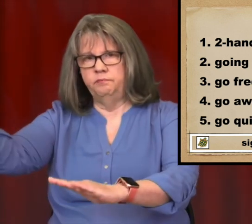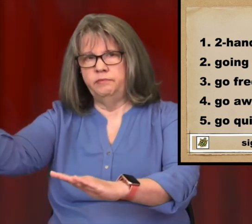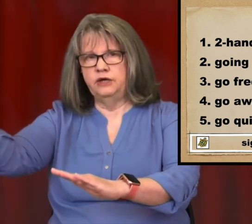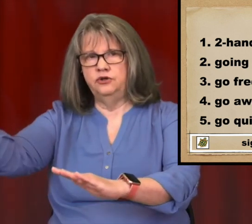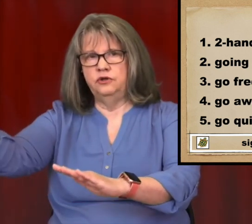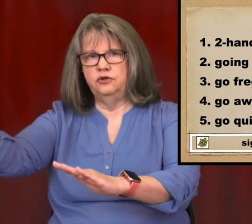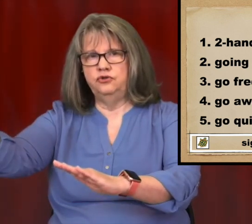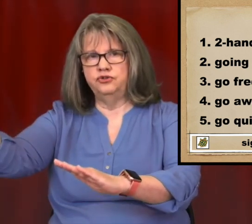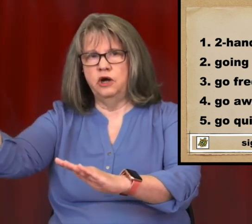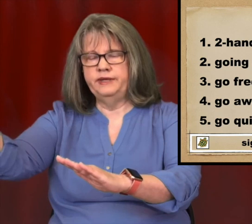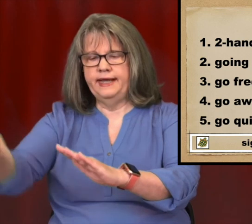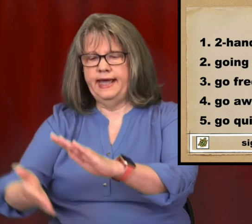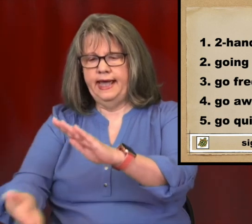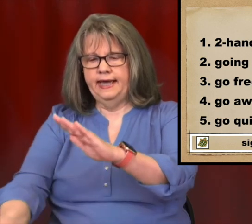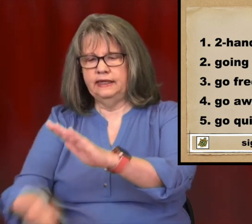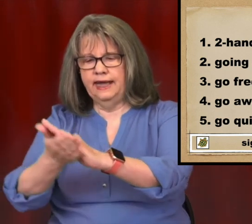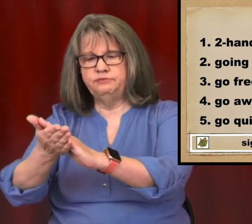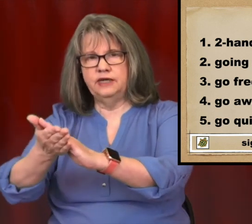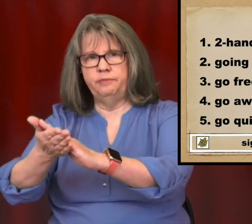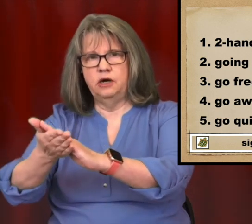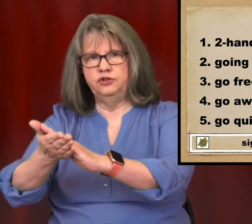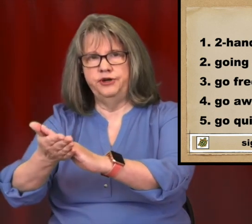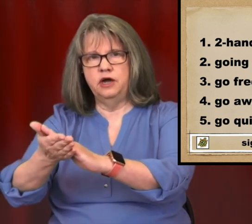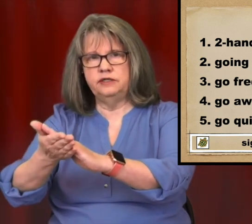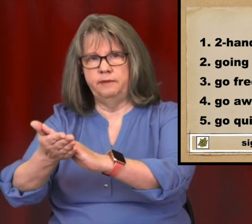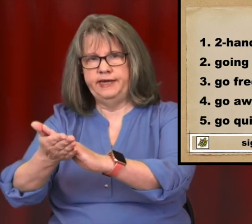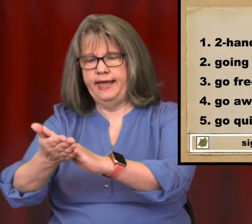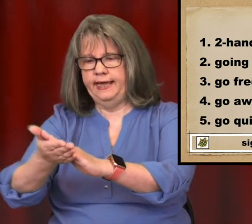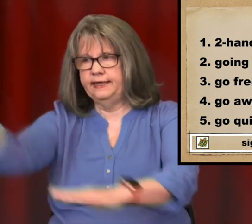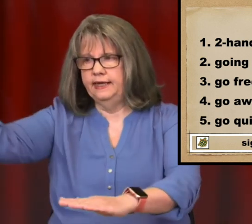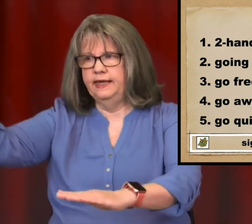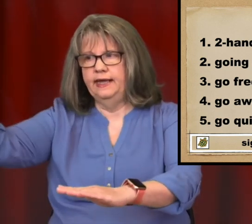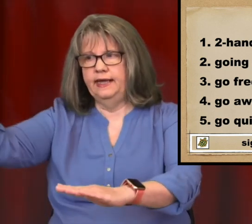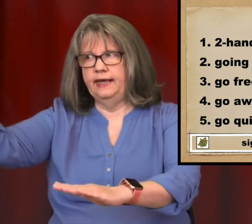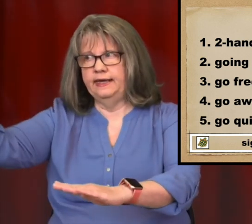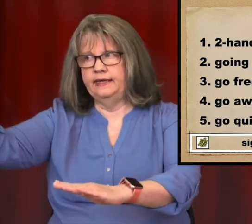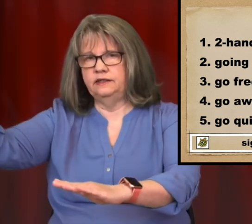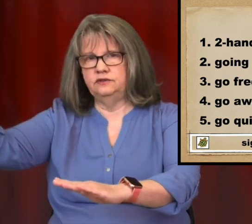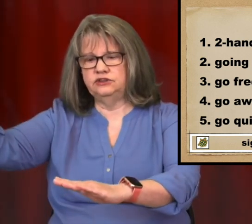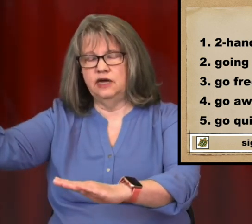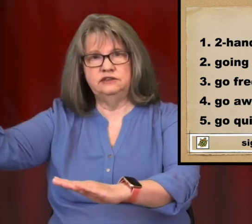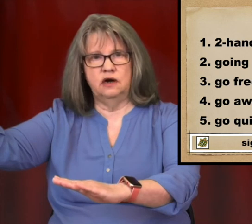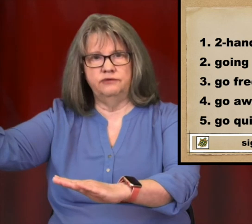but your dominate hand claps up on your non-dominate hand and it slides off.